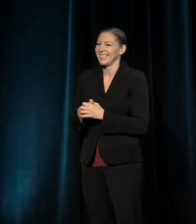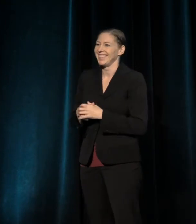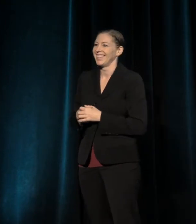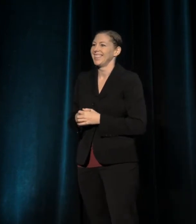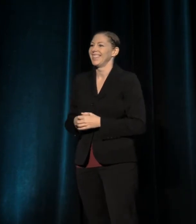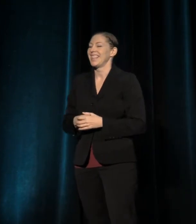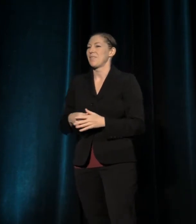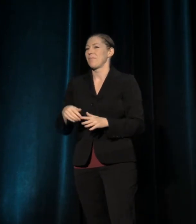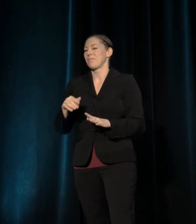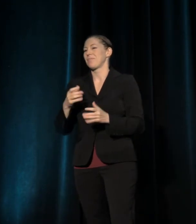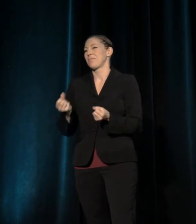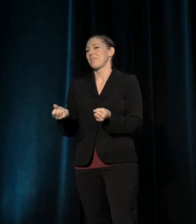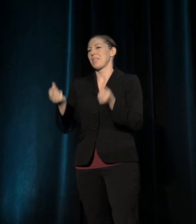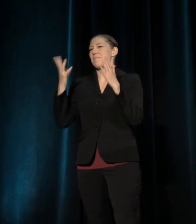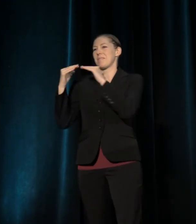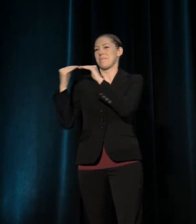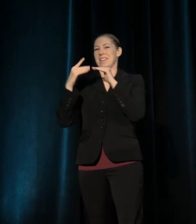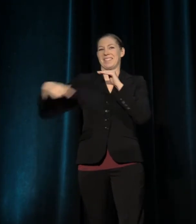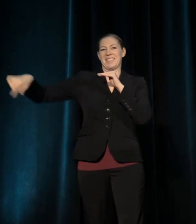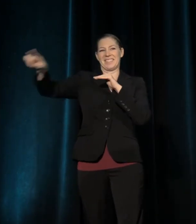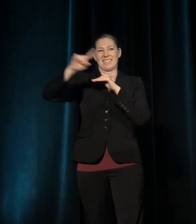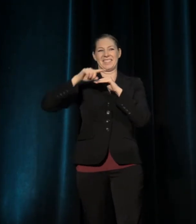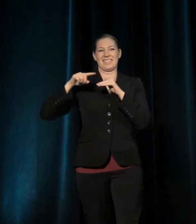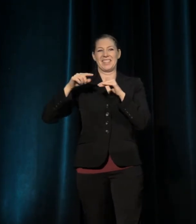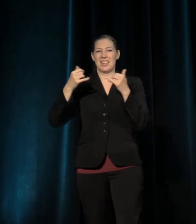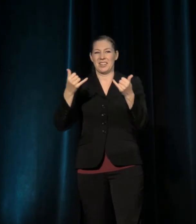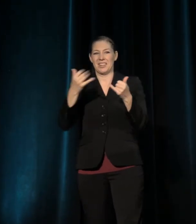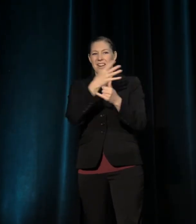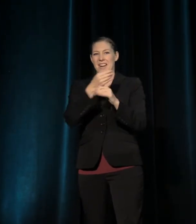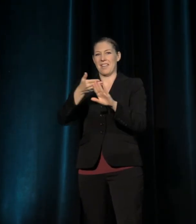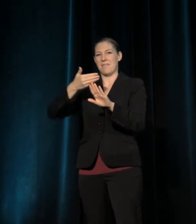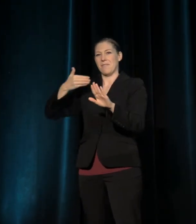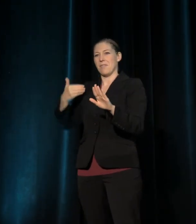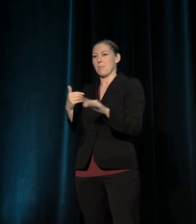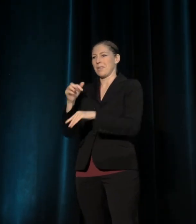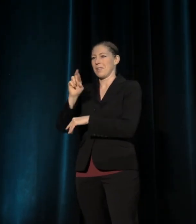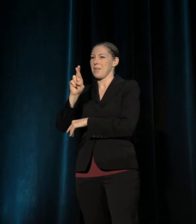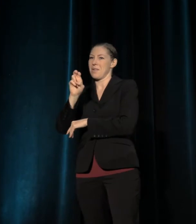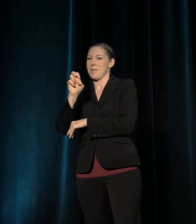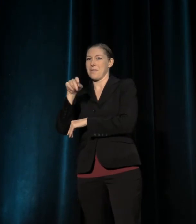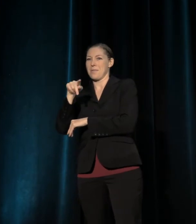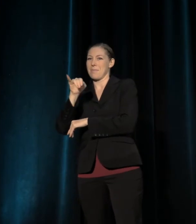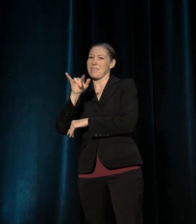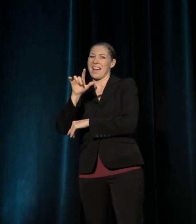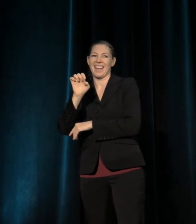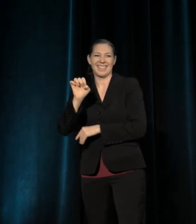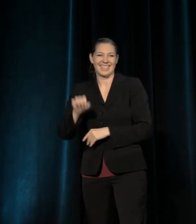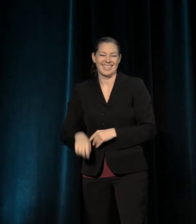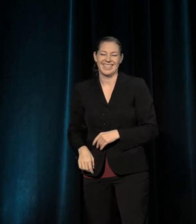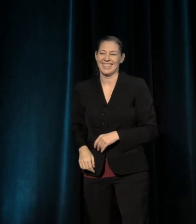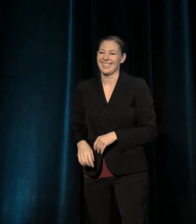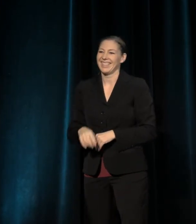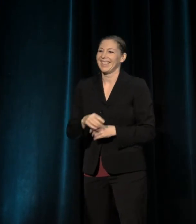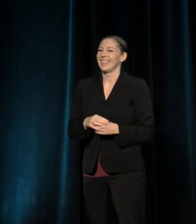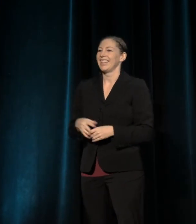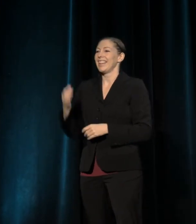To my many peers in the audience, current and former reptiles, members of the LORT boards she's served with,